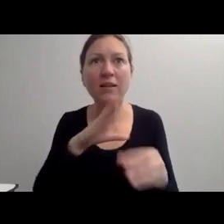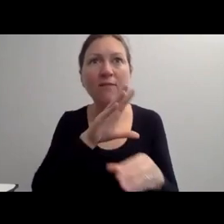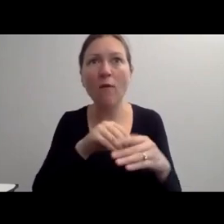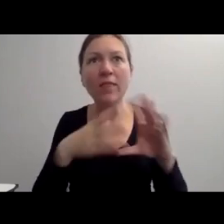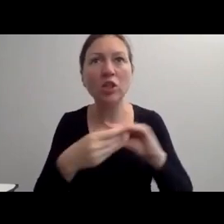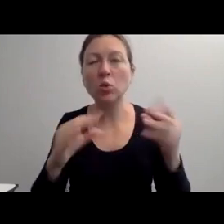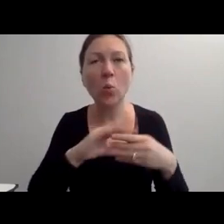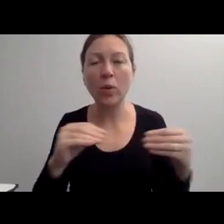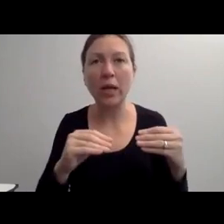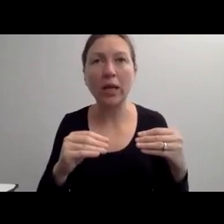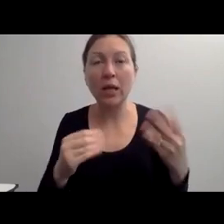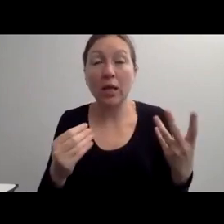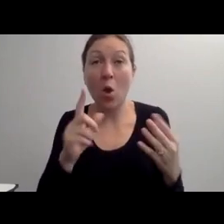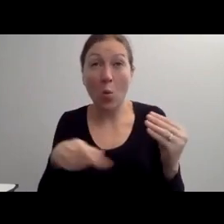AND DIABETES.